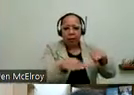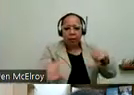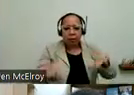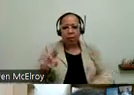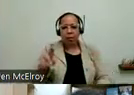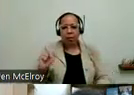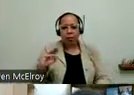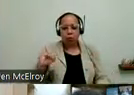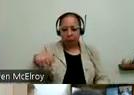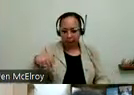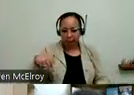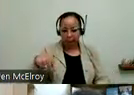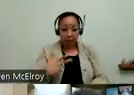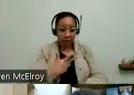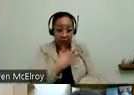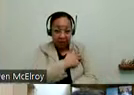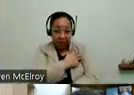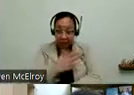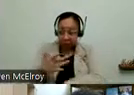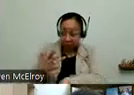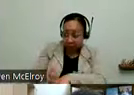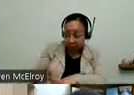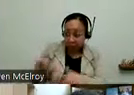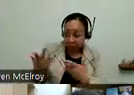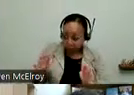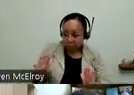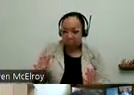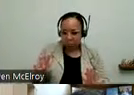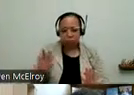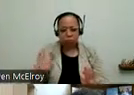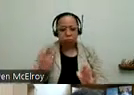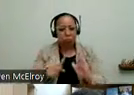became available we were able to develop safety protocols, we were able